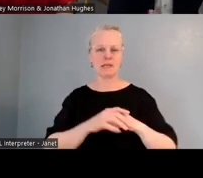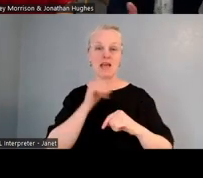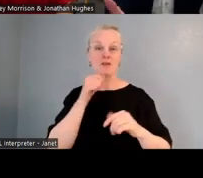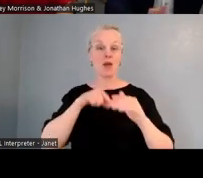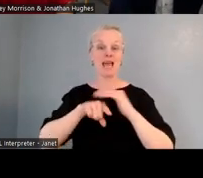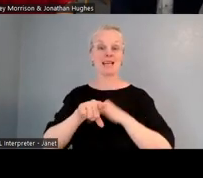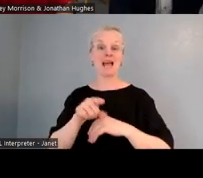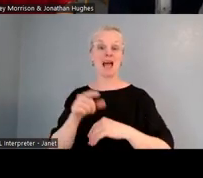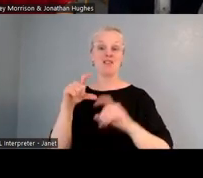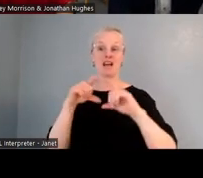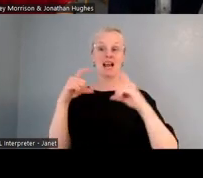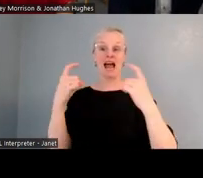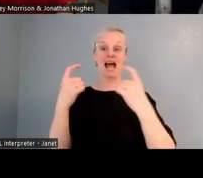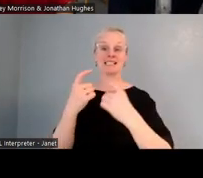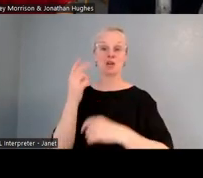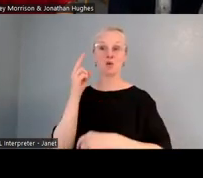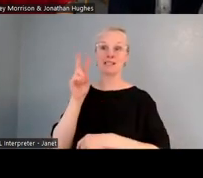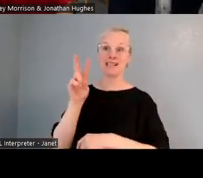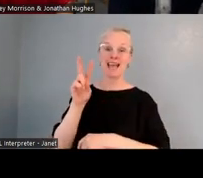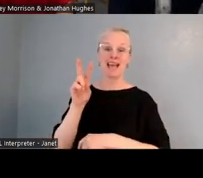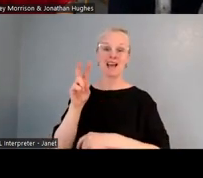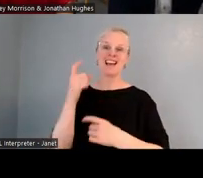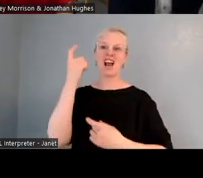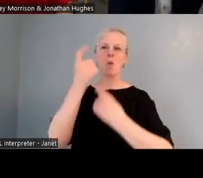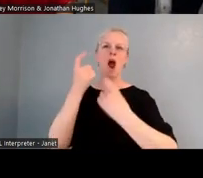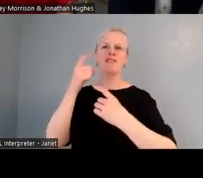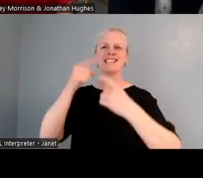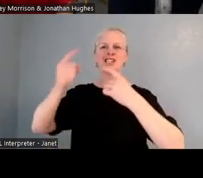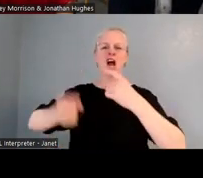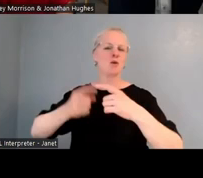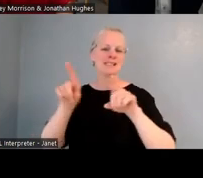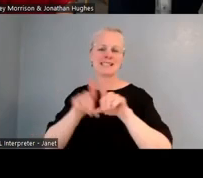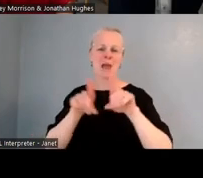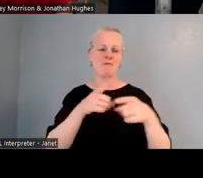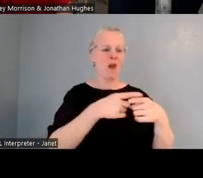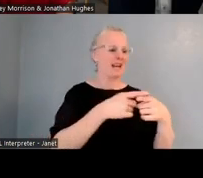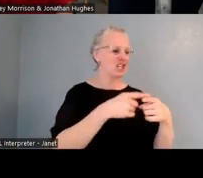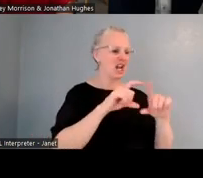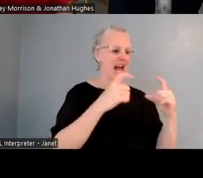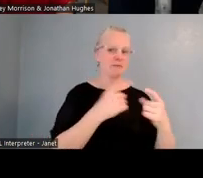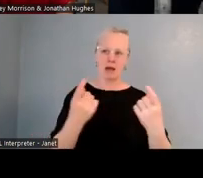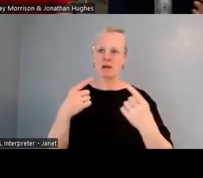and just on the right there, there's our inquiry cycle, exactly the same as our English medium classes, but in Māori. And so they learn exactly the same way.